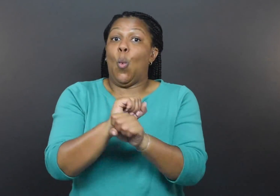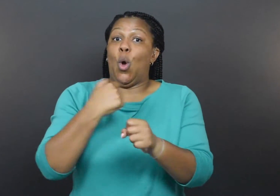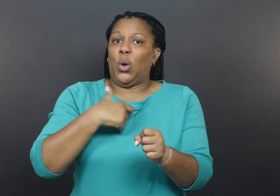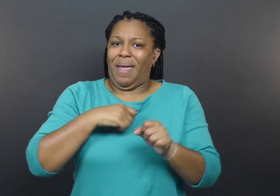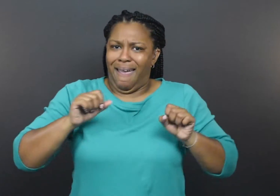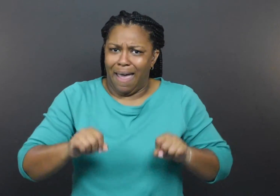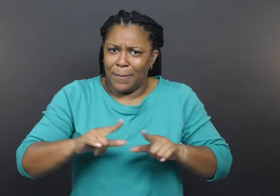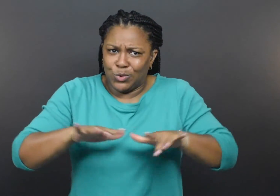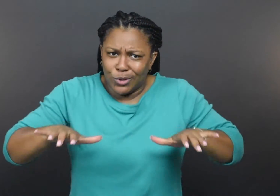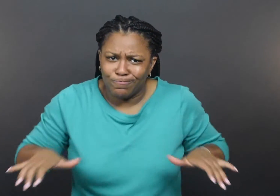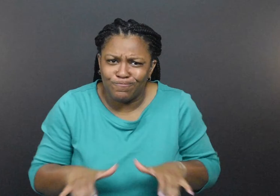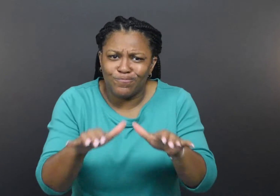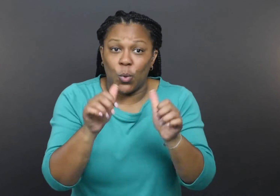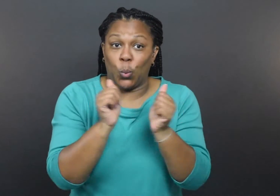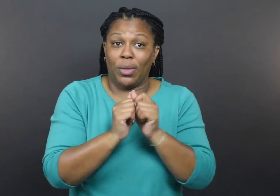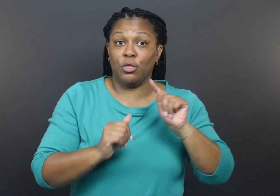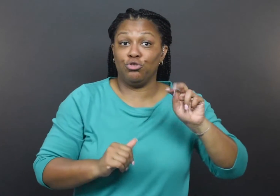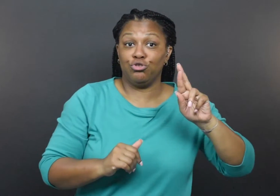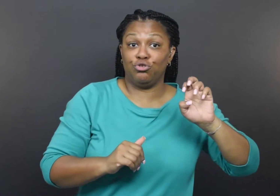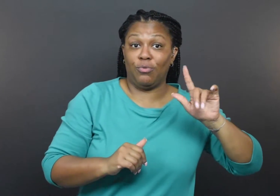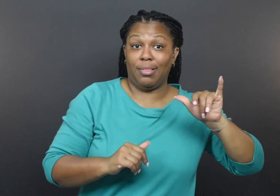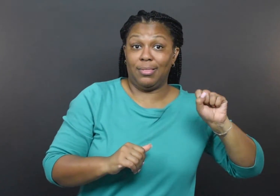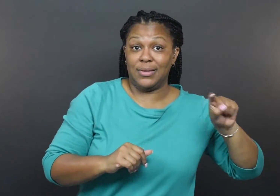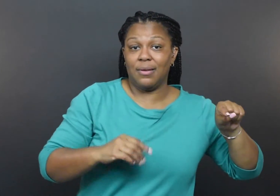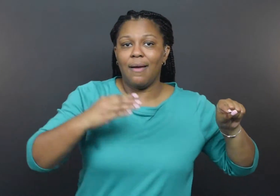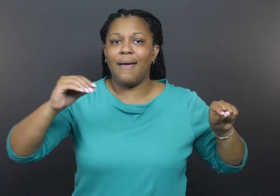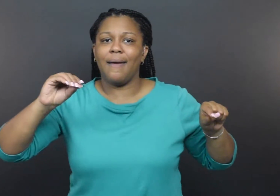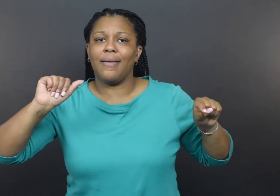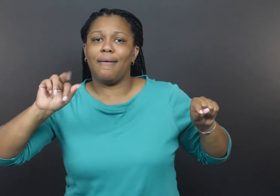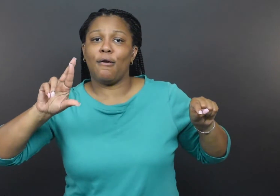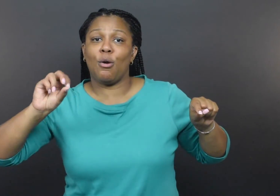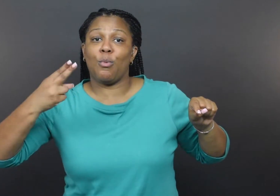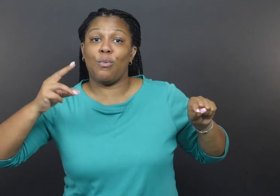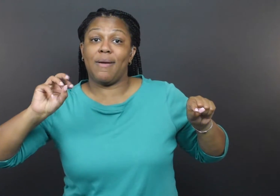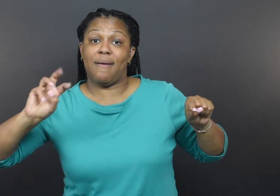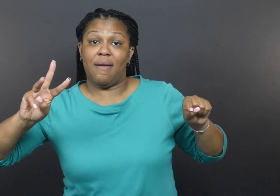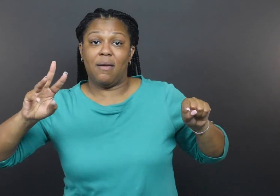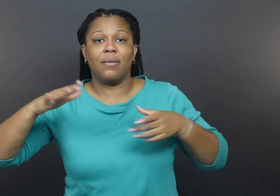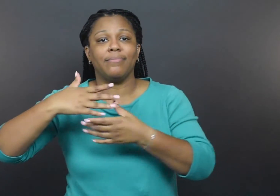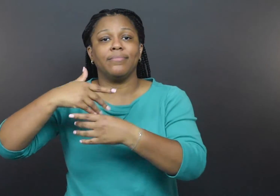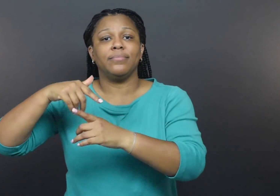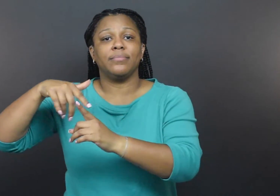while it is not enough to solve the support issue for the entire state,